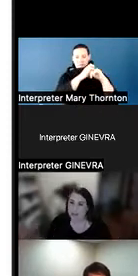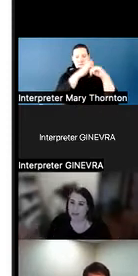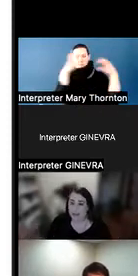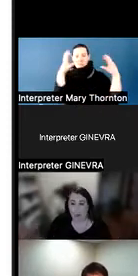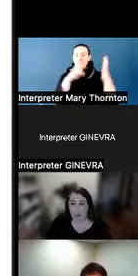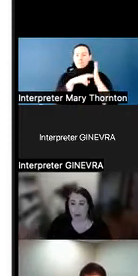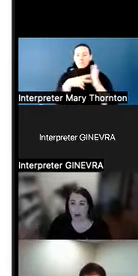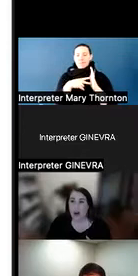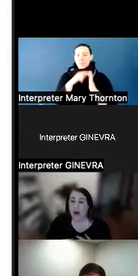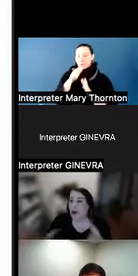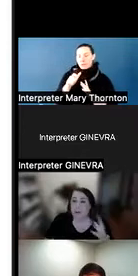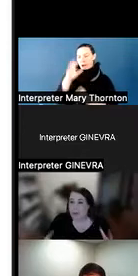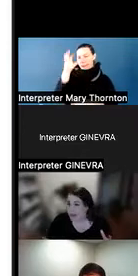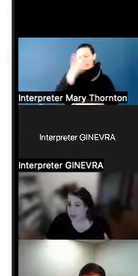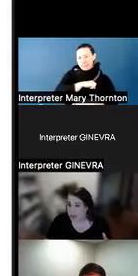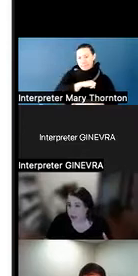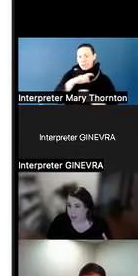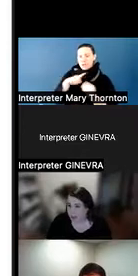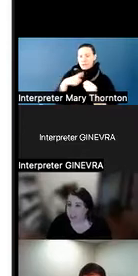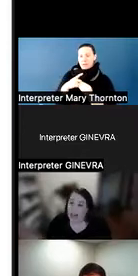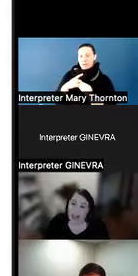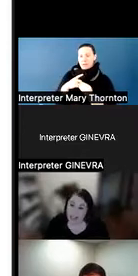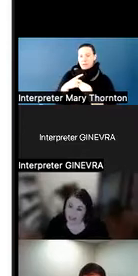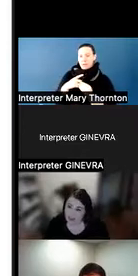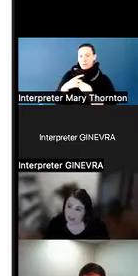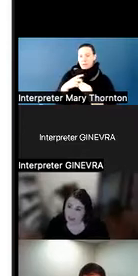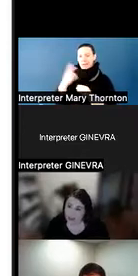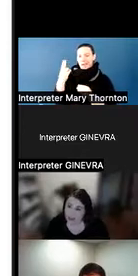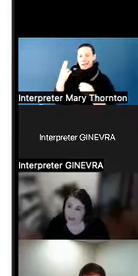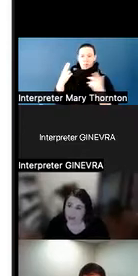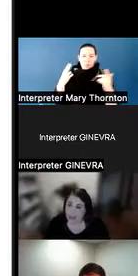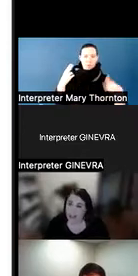of a more arbitrary descriptor, like high and low functioning.